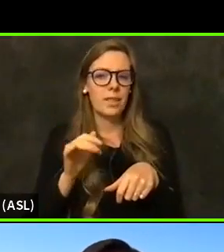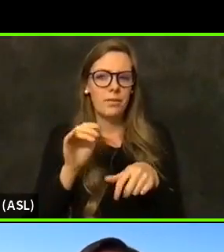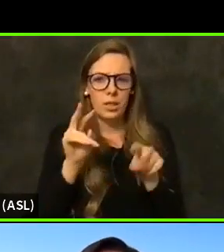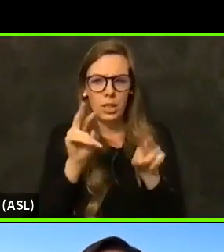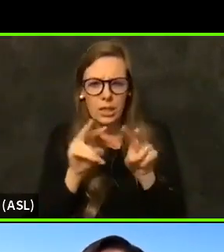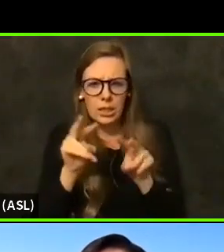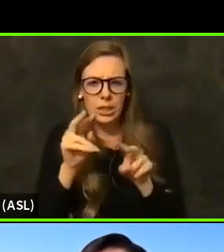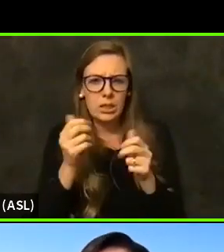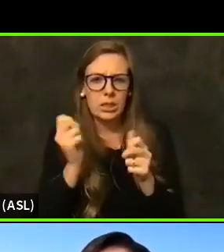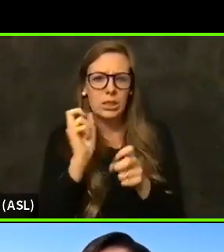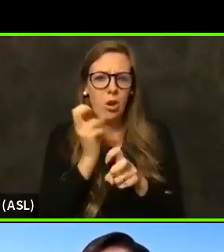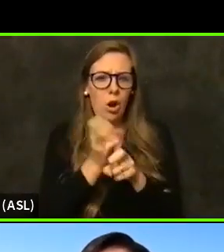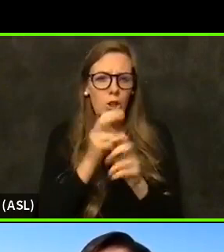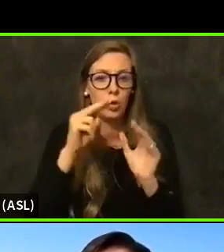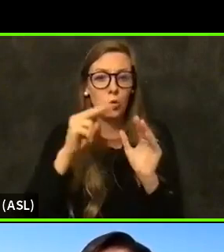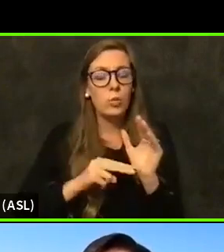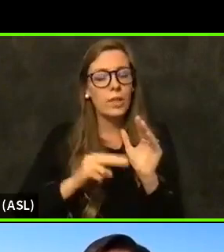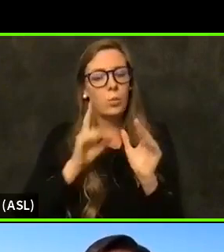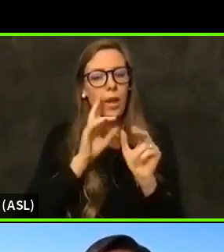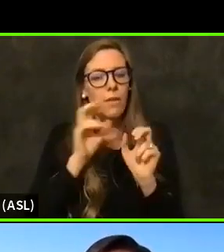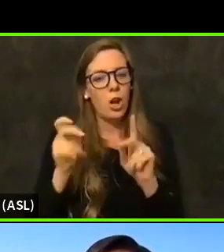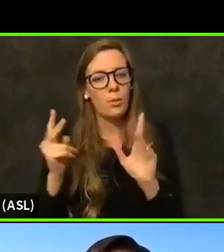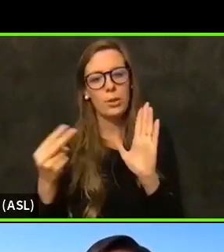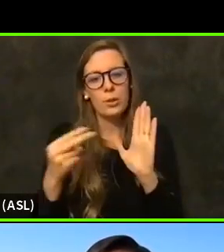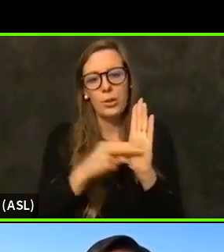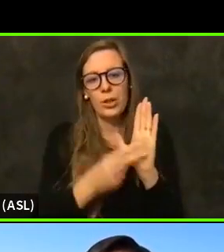we will have an opportunity for you to be able to dive into that on your own.